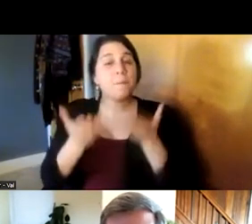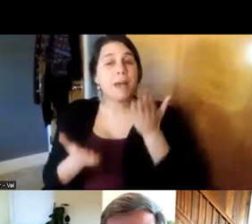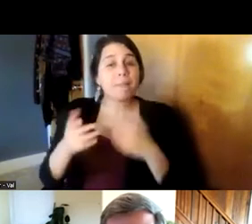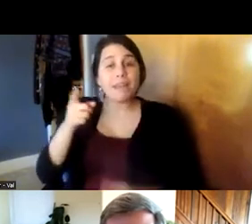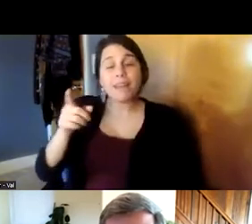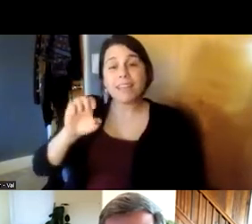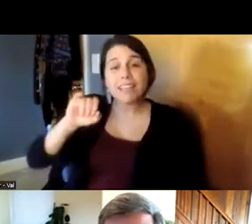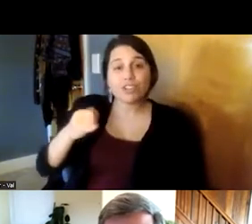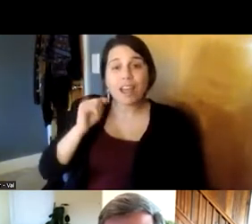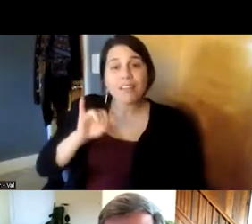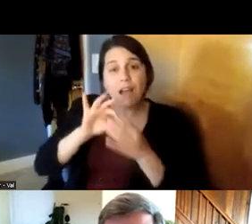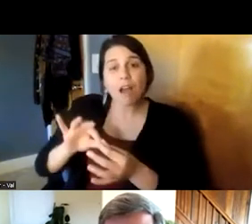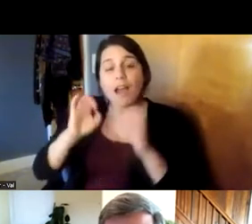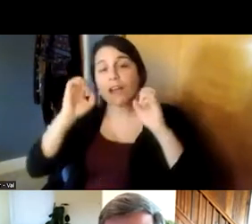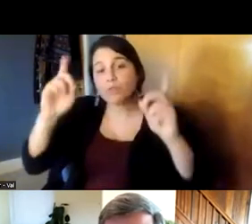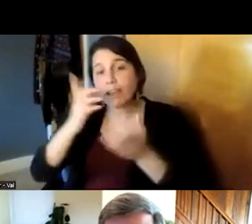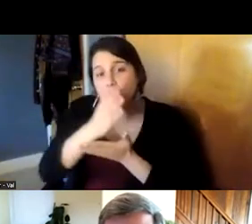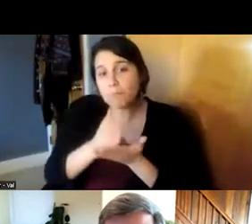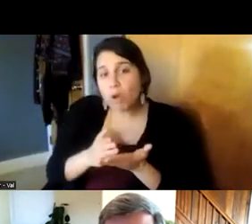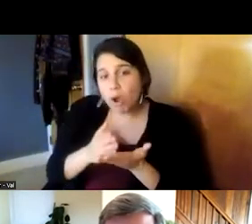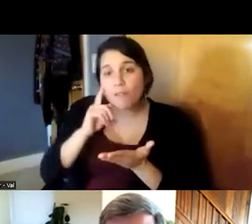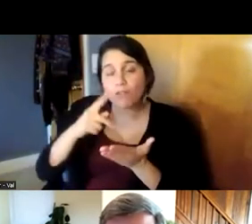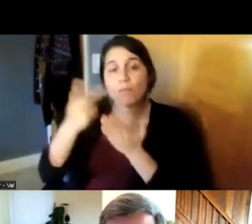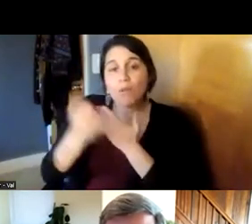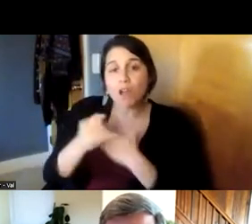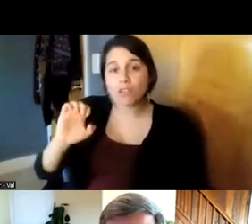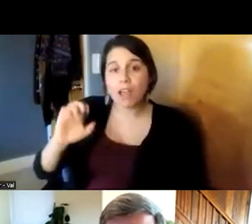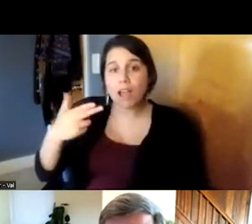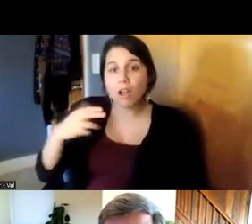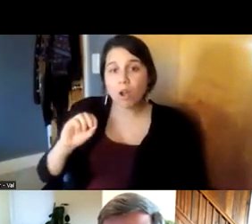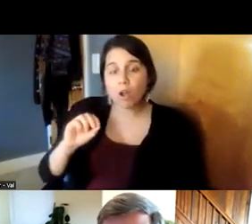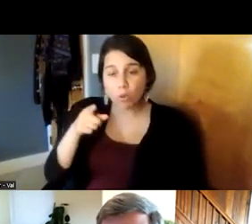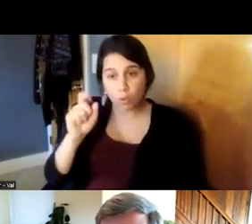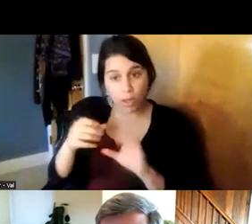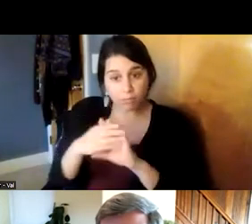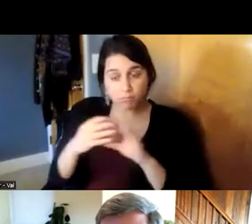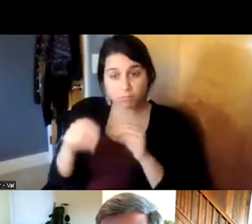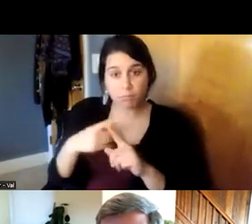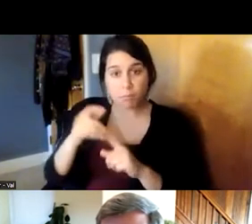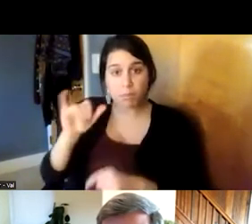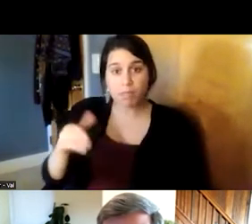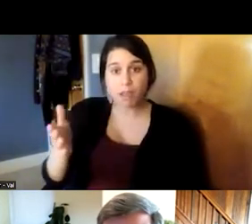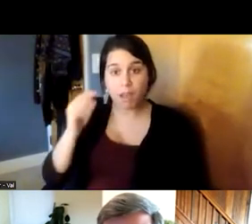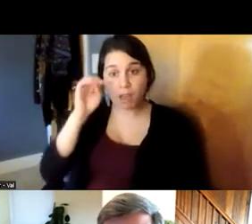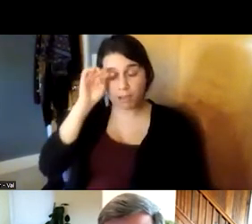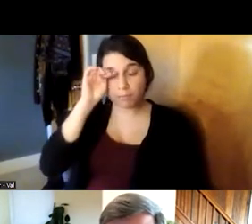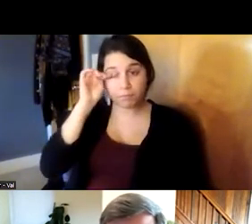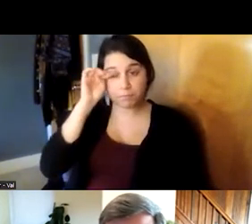education side of project echo and you can speak a little bit to that and how it is always upskilling